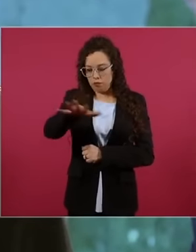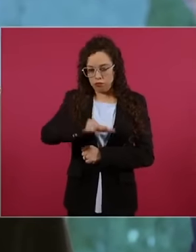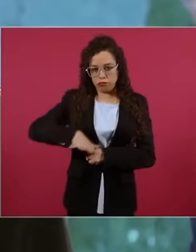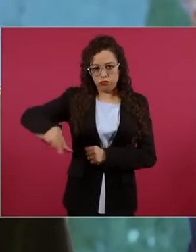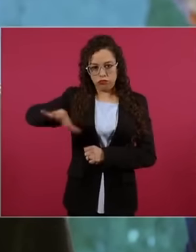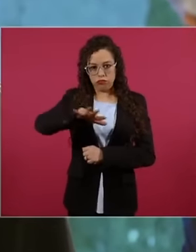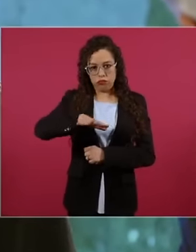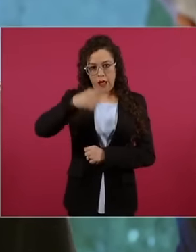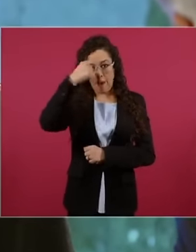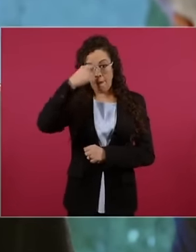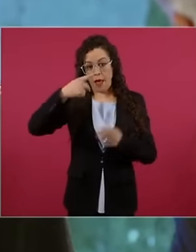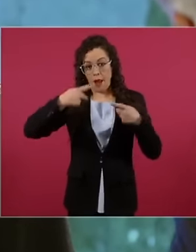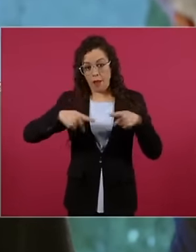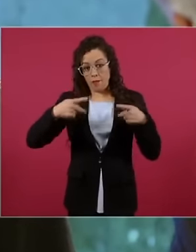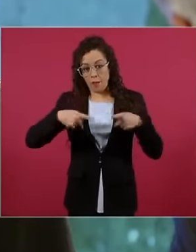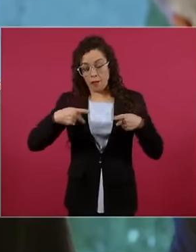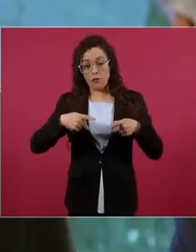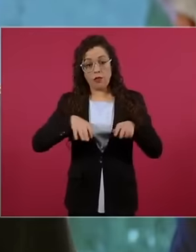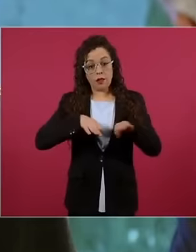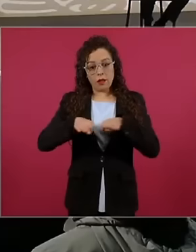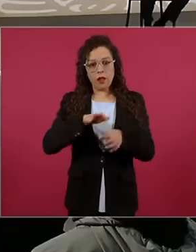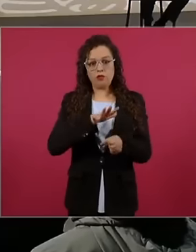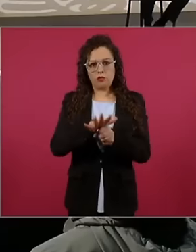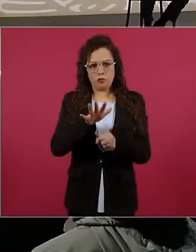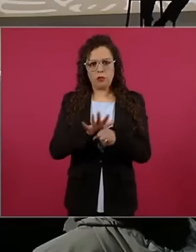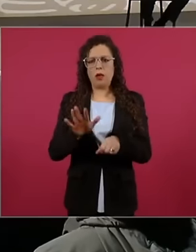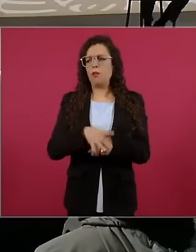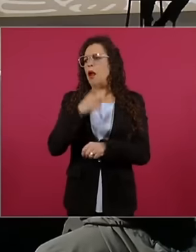so that there is no excuse that we are not prepared and that is why they consider us as